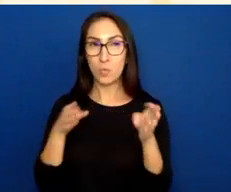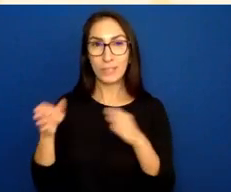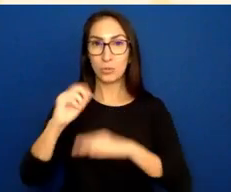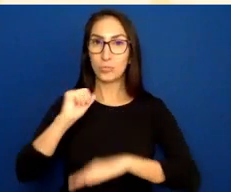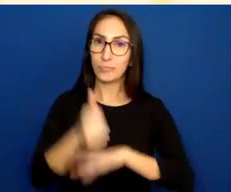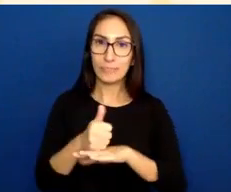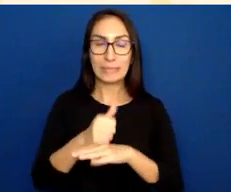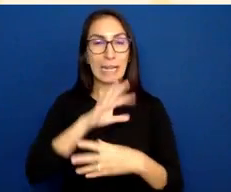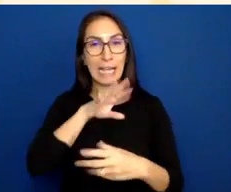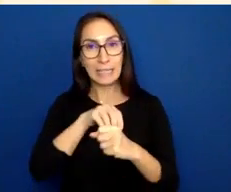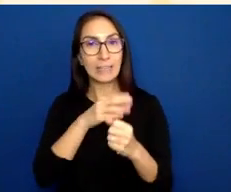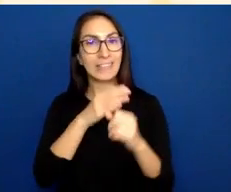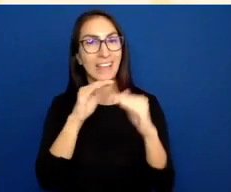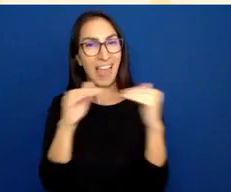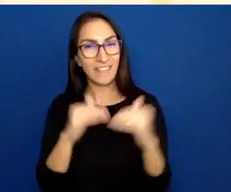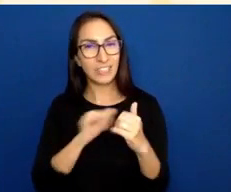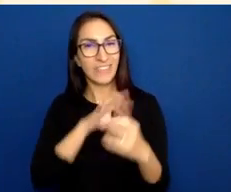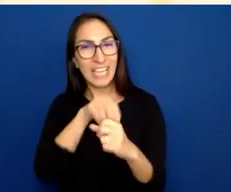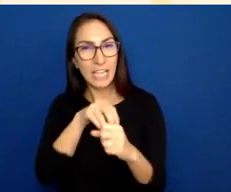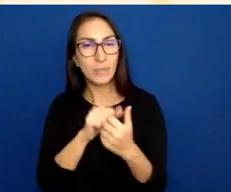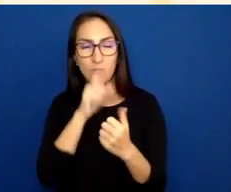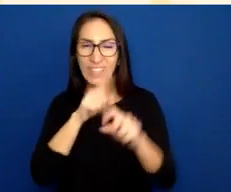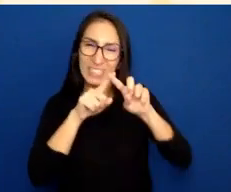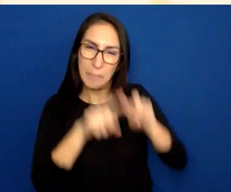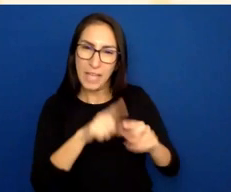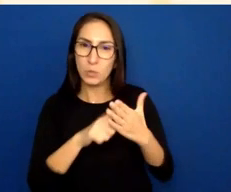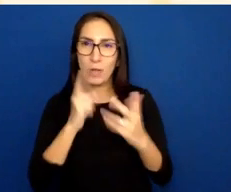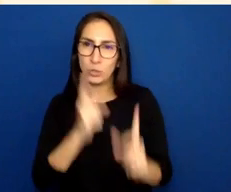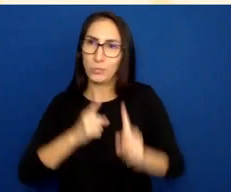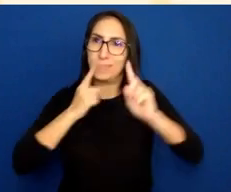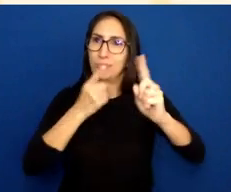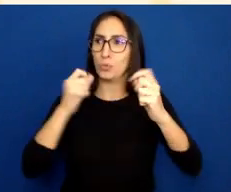what it is that you are trying to teach people, and what best suits your particular audience.